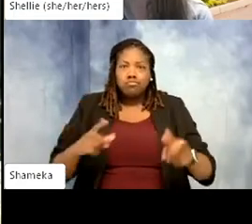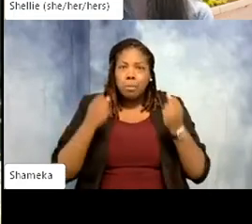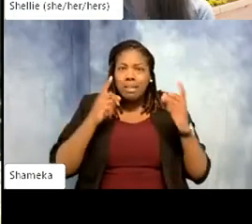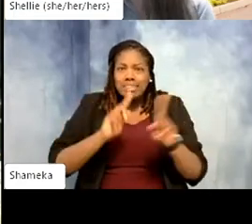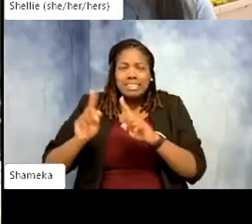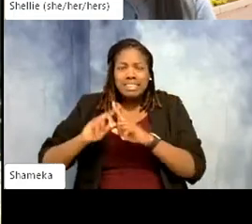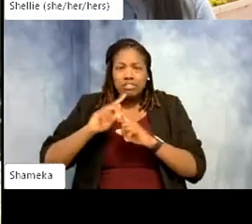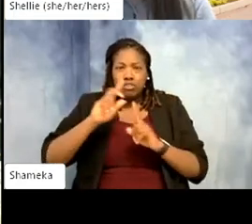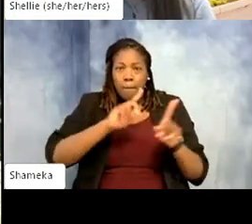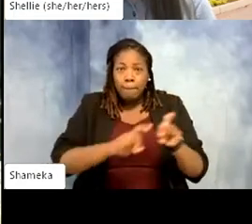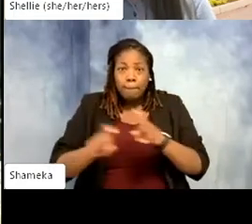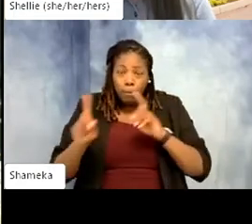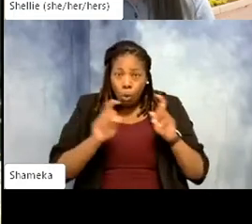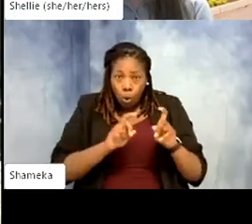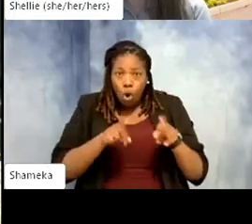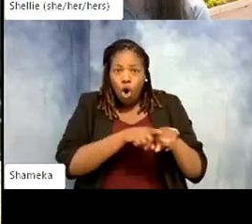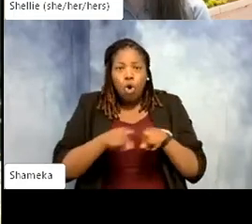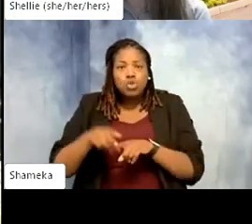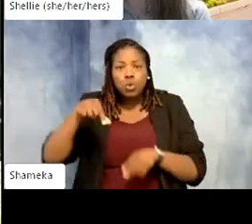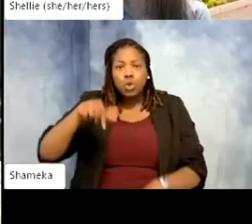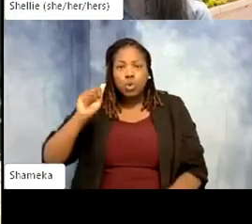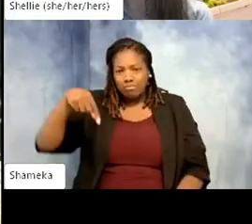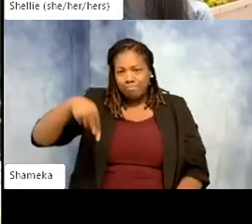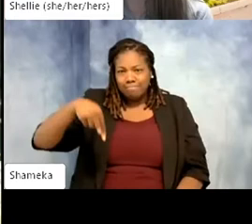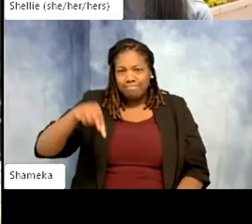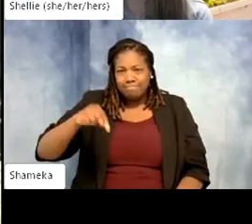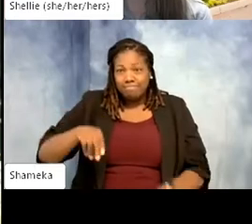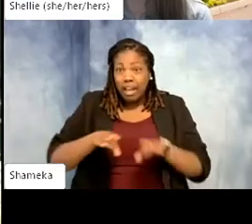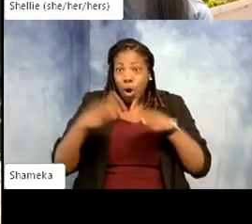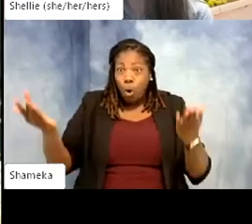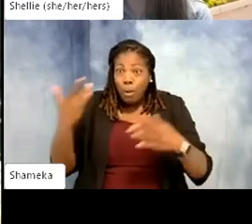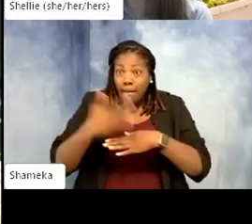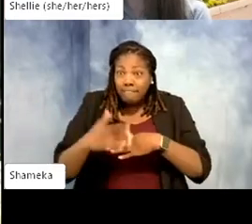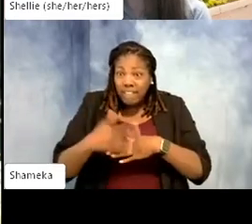And additionally you'll see that the Q&A is also open. If you hit that Q&A button at any